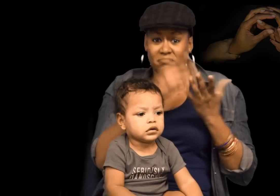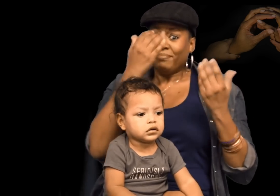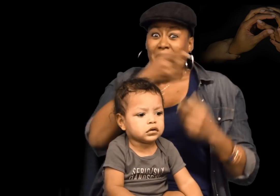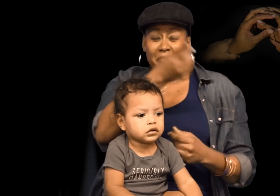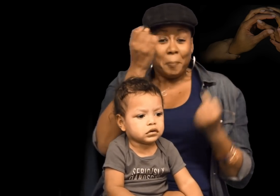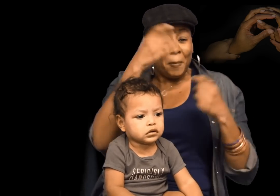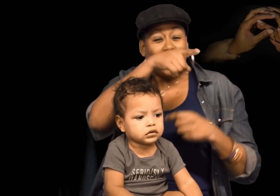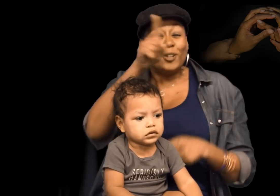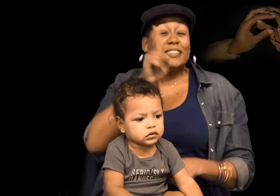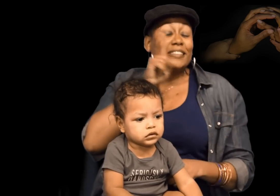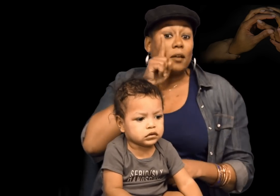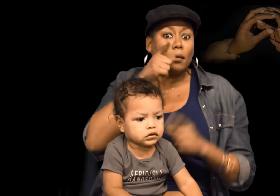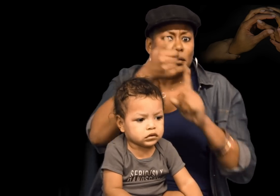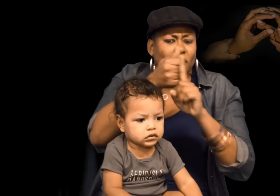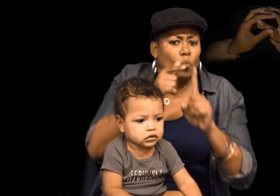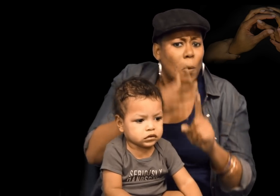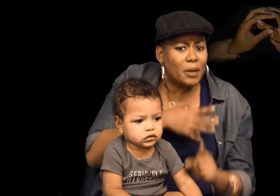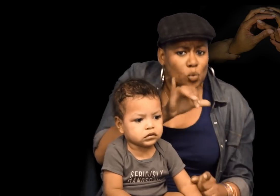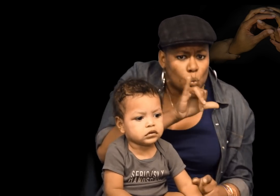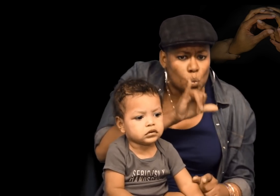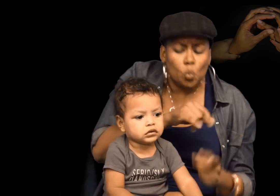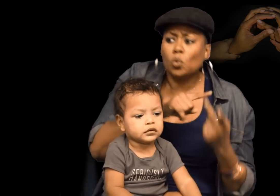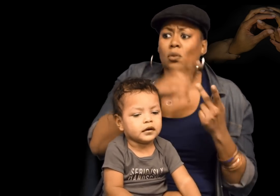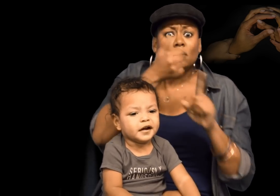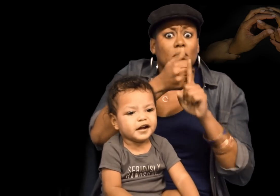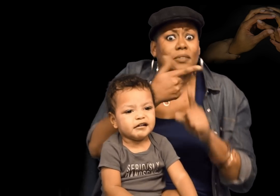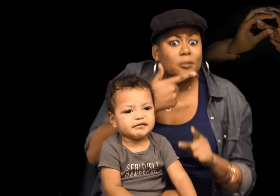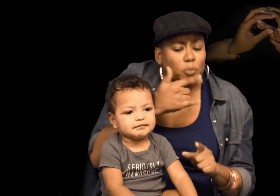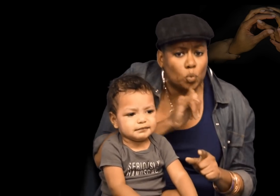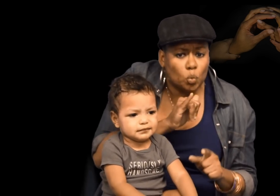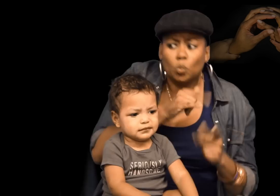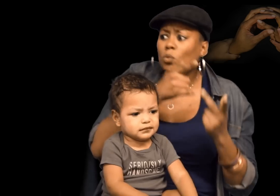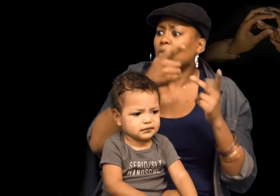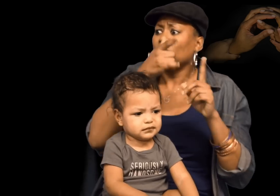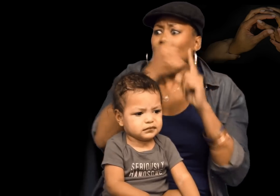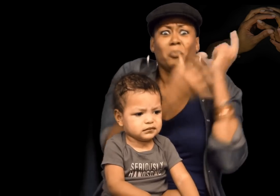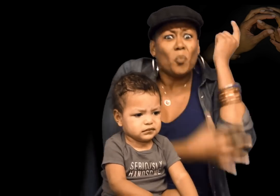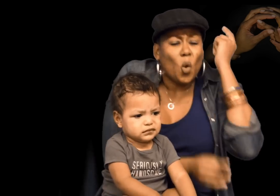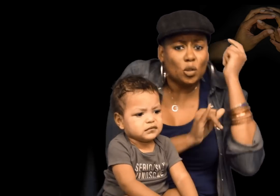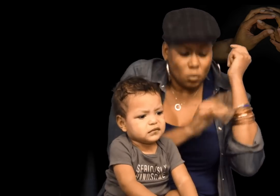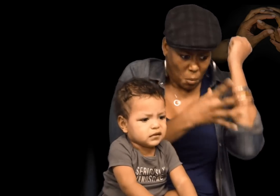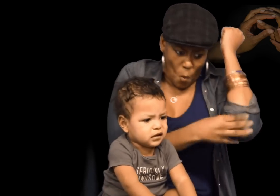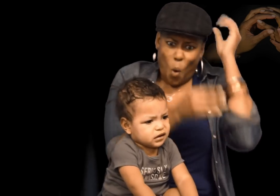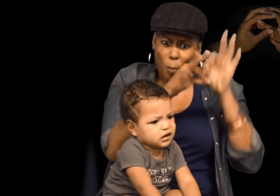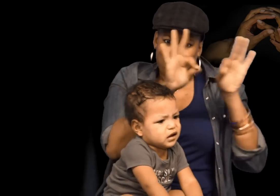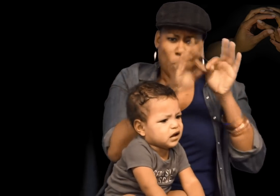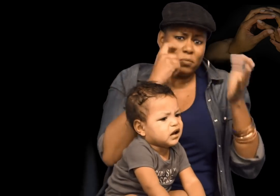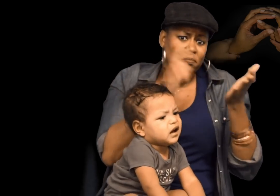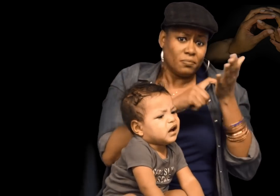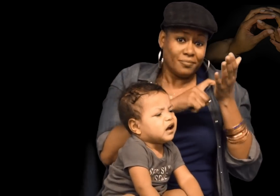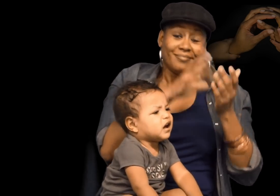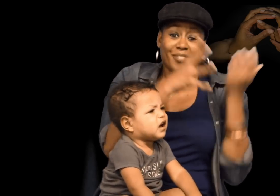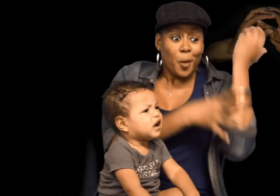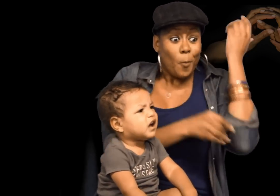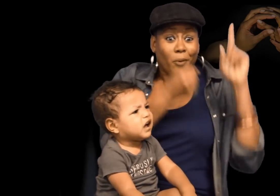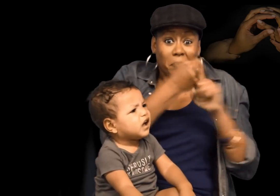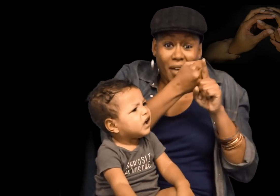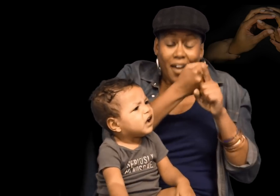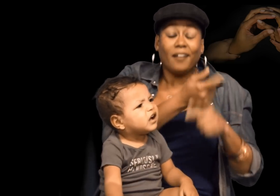Many of you who are Deaf are also a woman. Lesbian. Poor, and that’s an important experience to recognize.